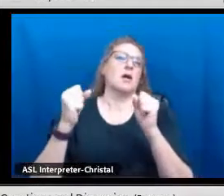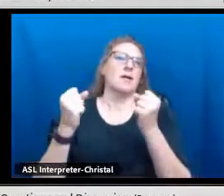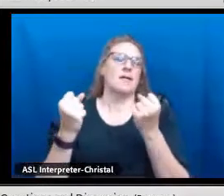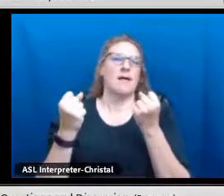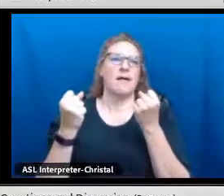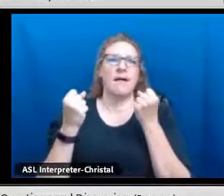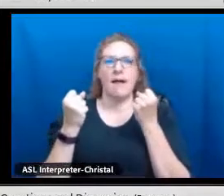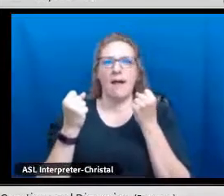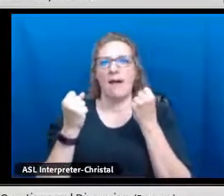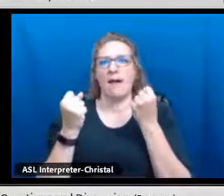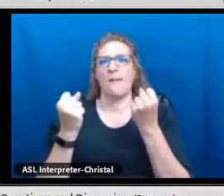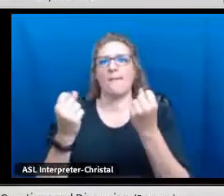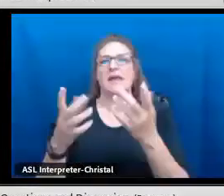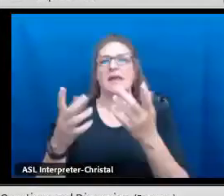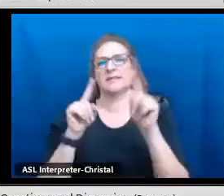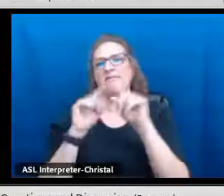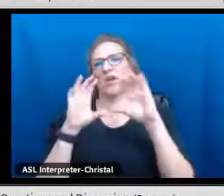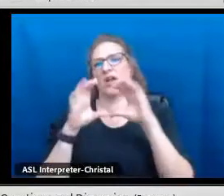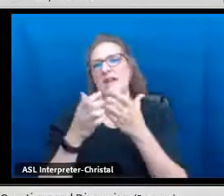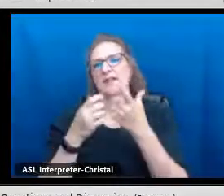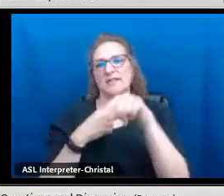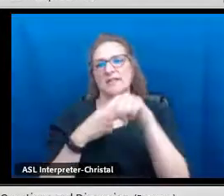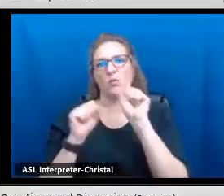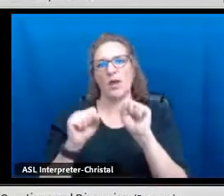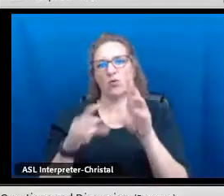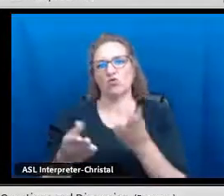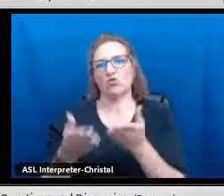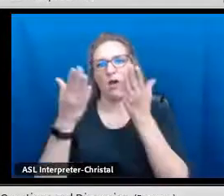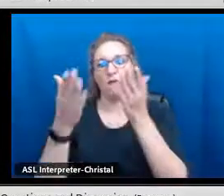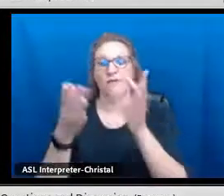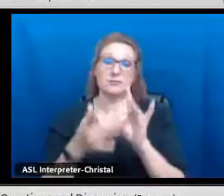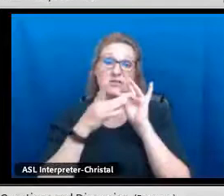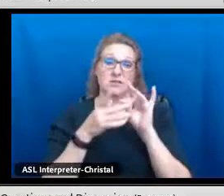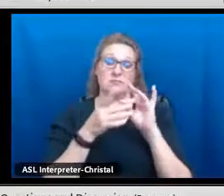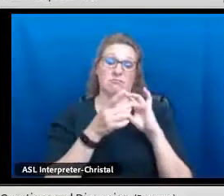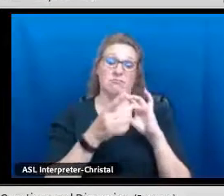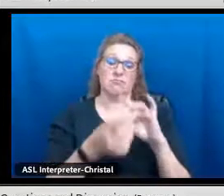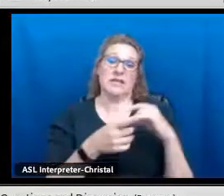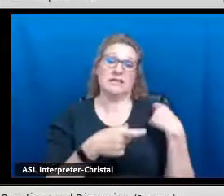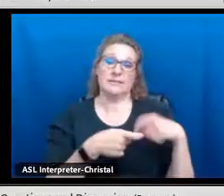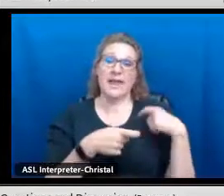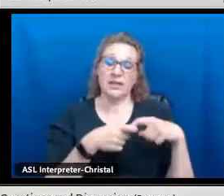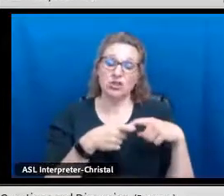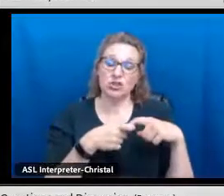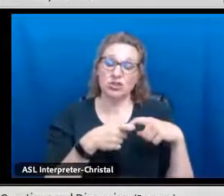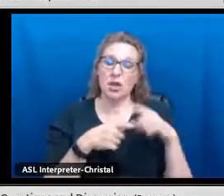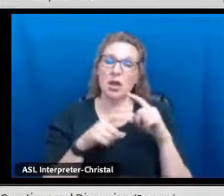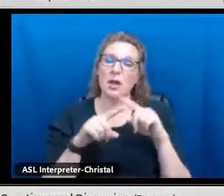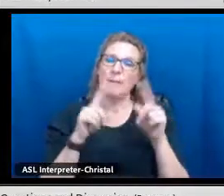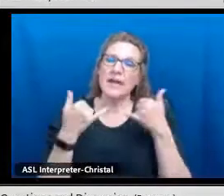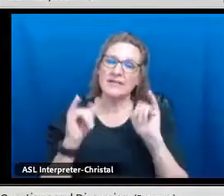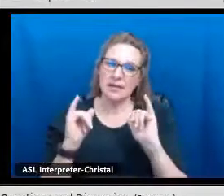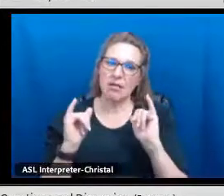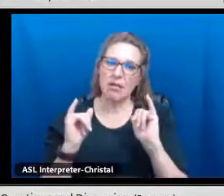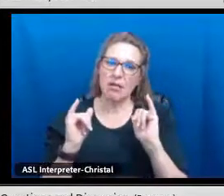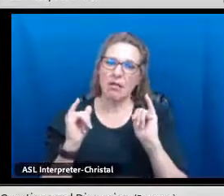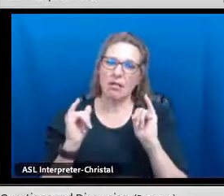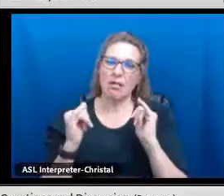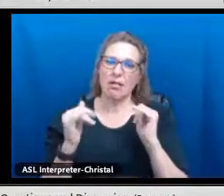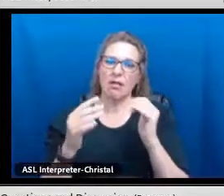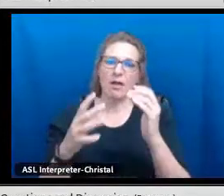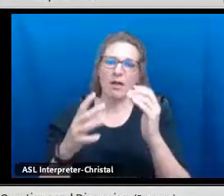I specifically recall looking at APS and just being amazed with the number of different